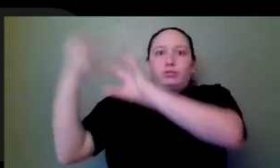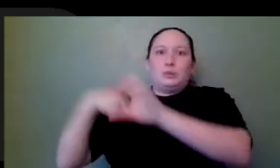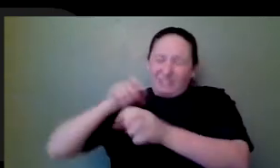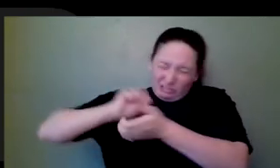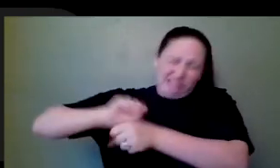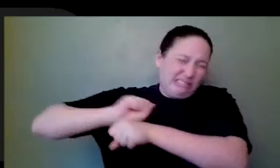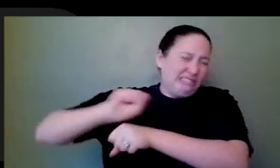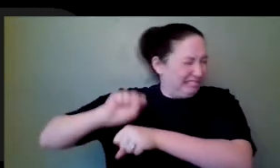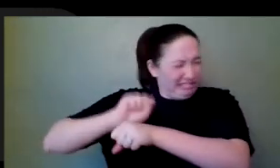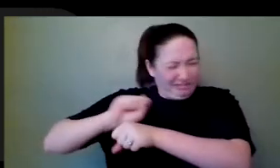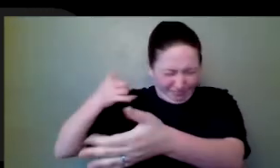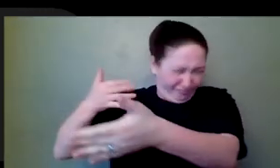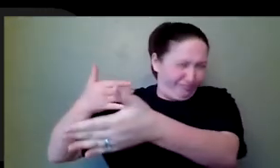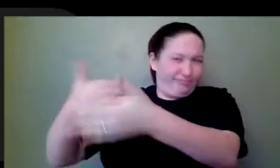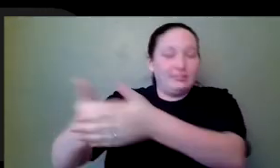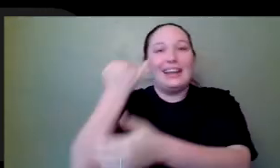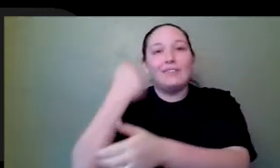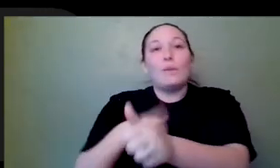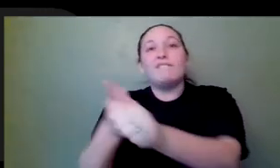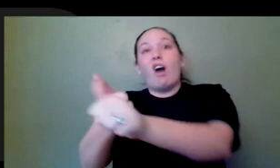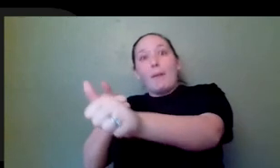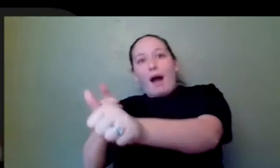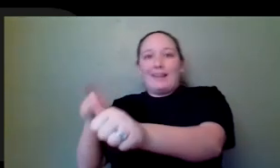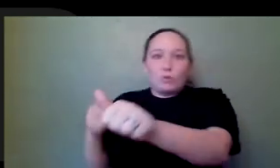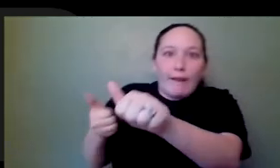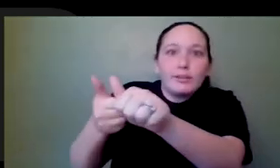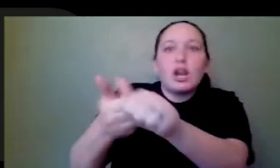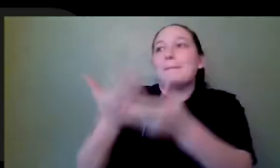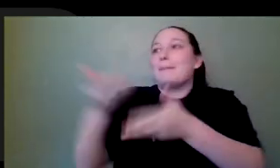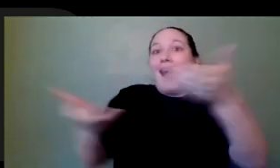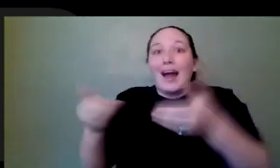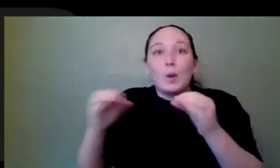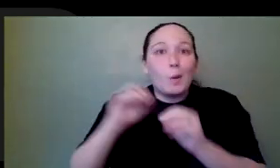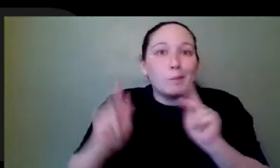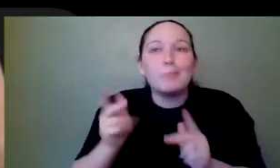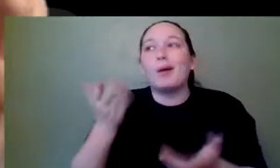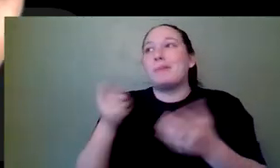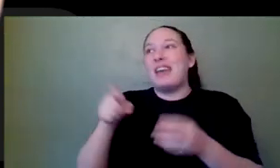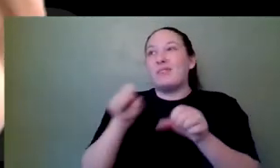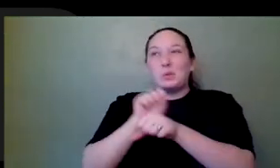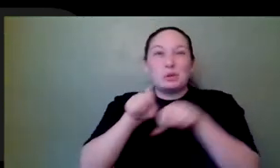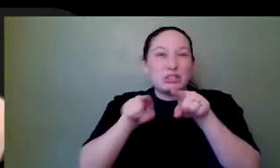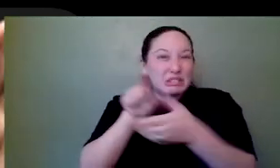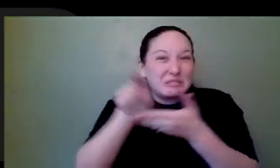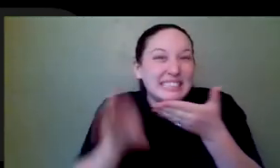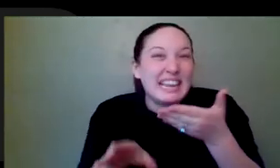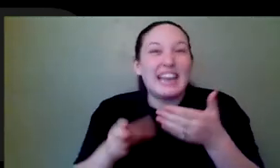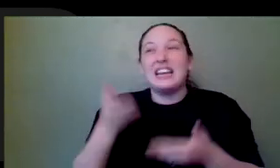that work harder? Is that hiring more people? Is that don't have a Saturday or two? Is that maybe just be more efficient with your eight hours?